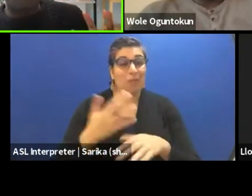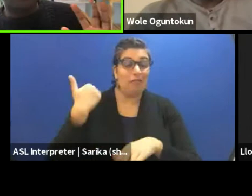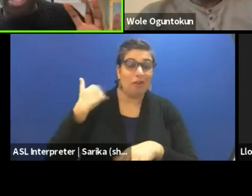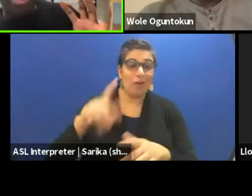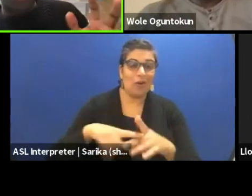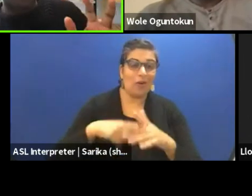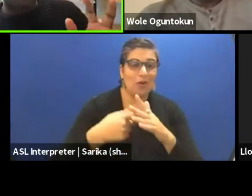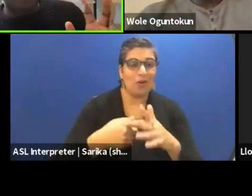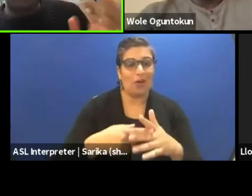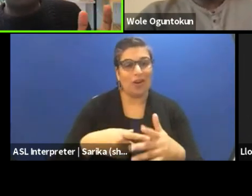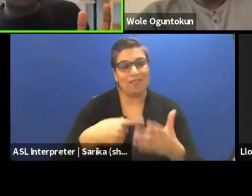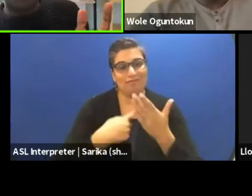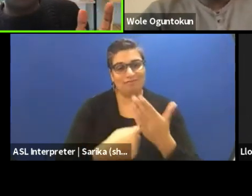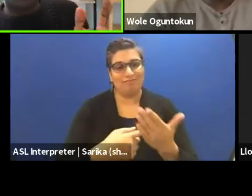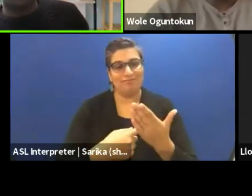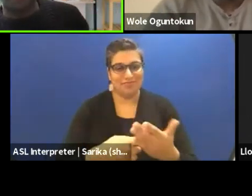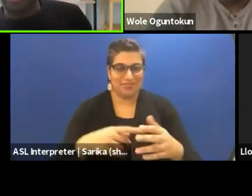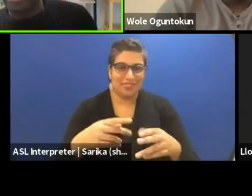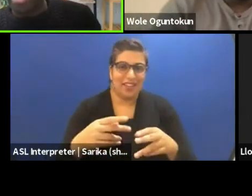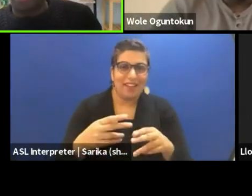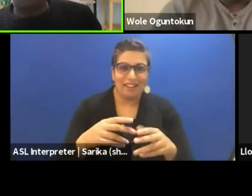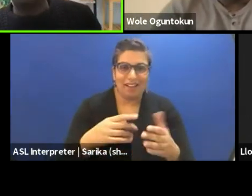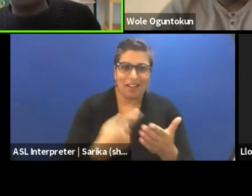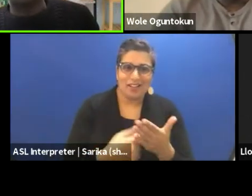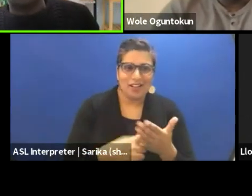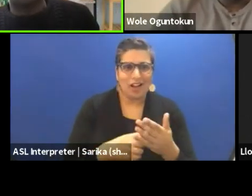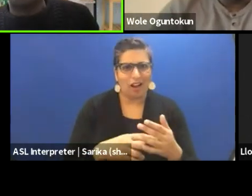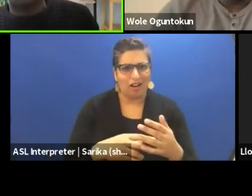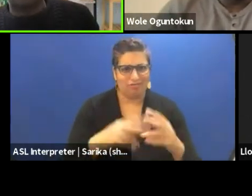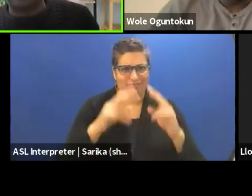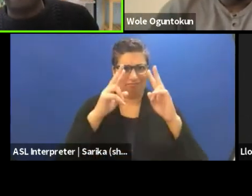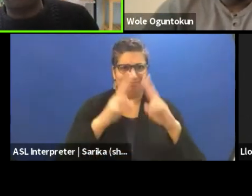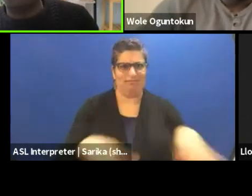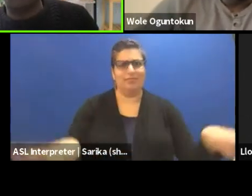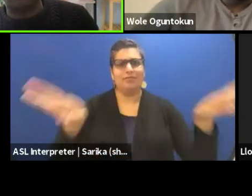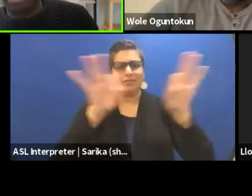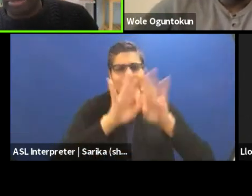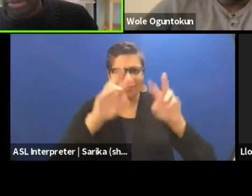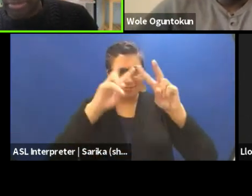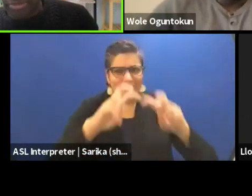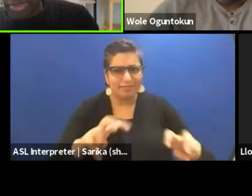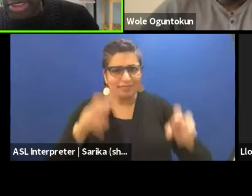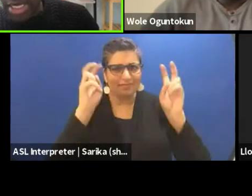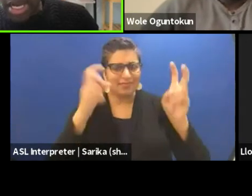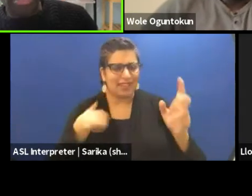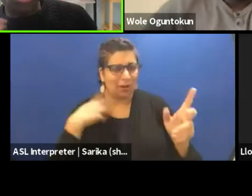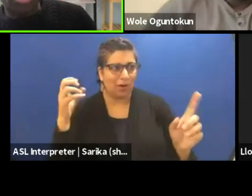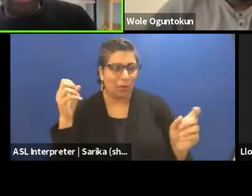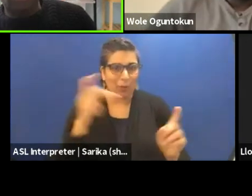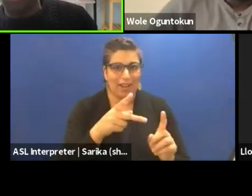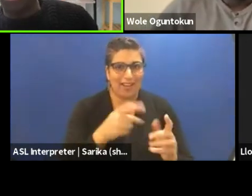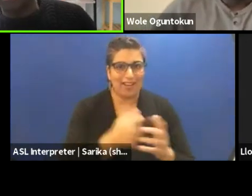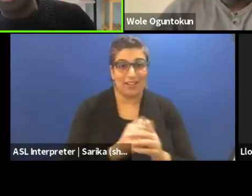we started talking about really critical issues that I'm hoping that we're still gonna go back to them. I'd like to start with Lloyd.